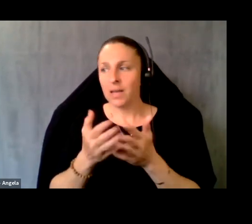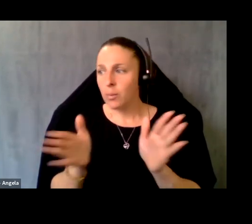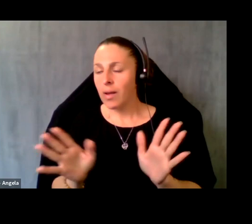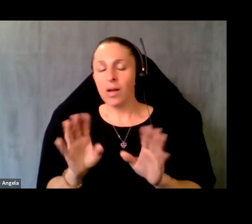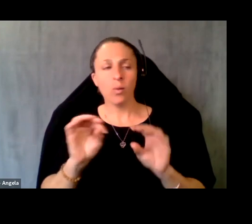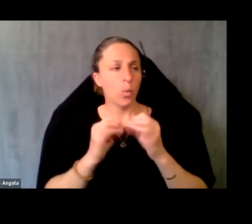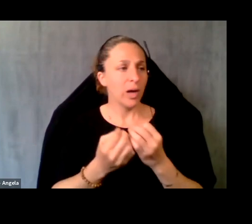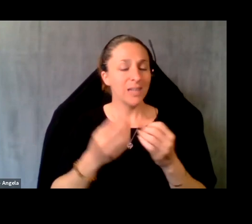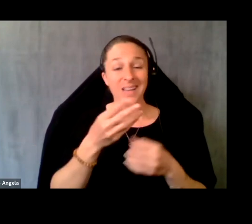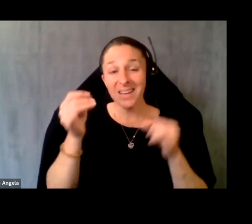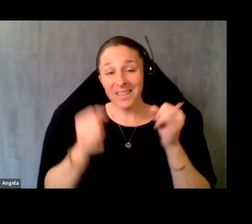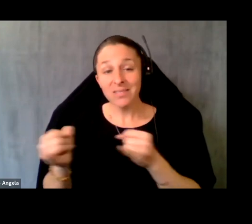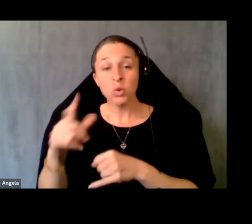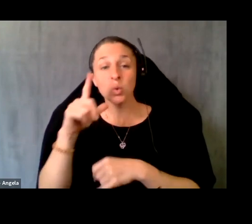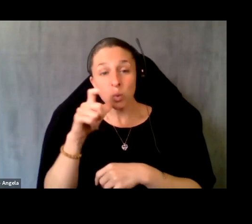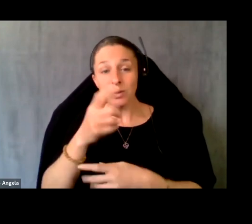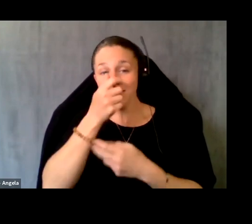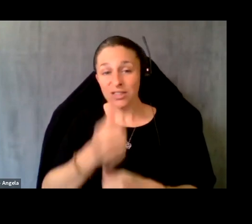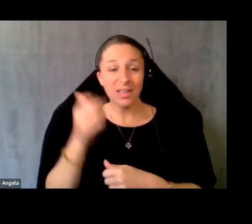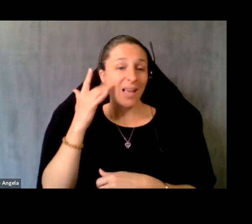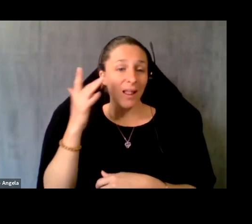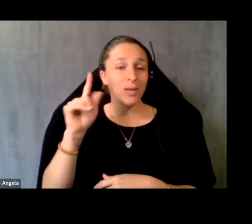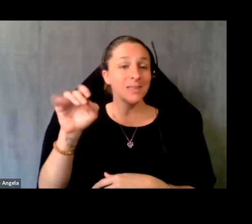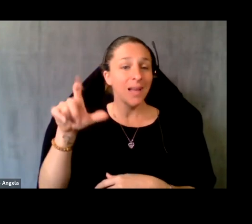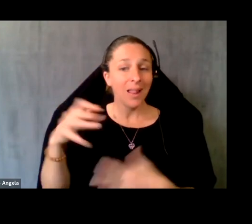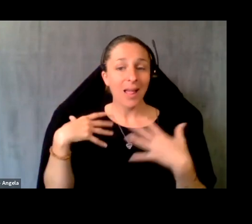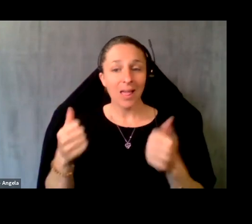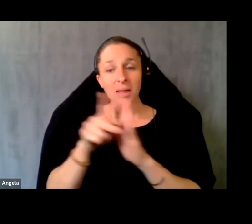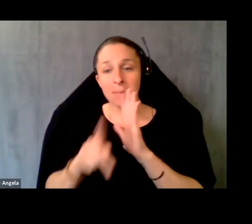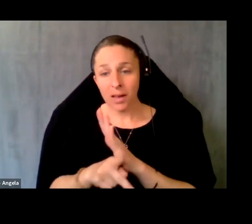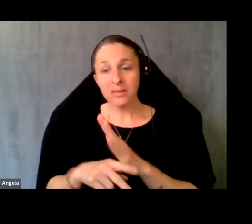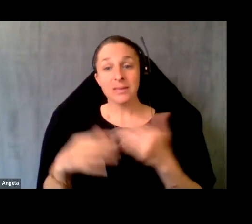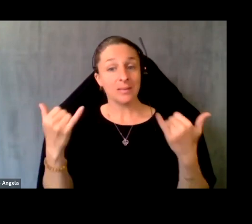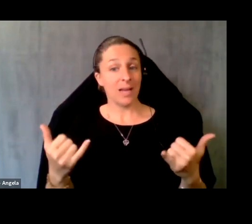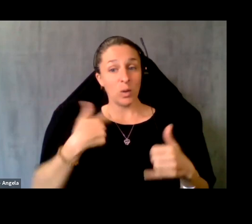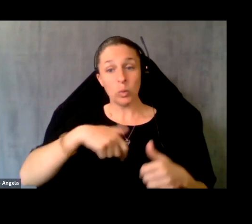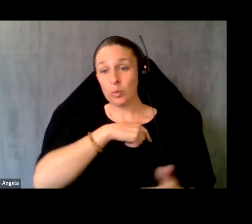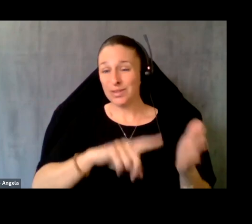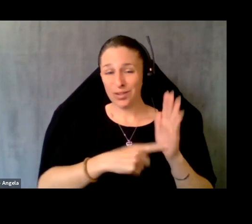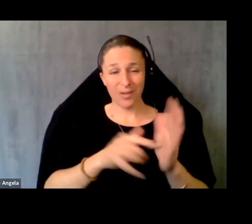individuals who are interested in California tele health policy. Now we started that organization